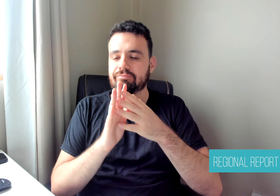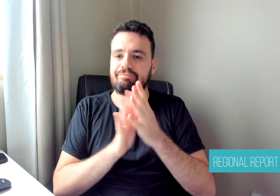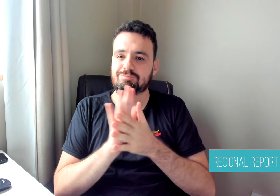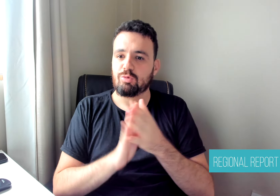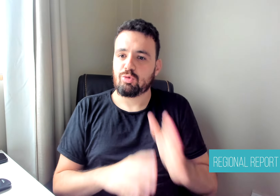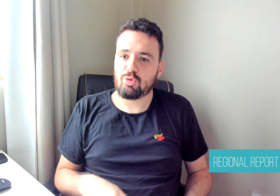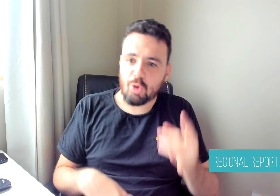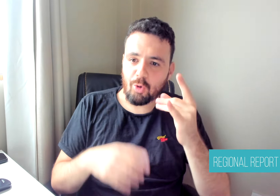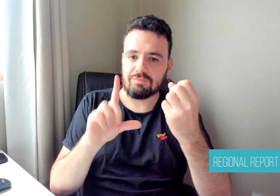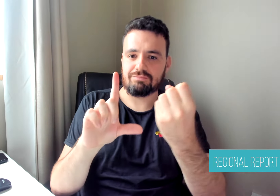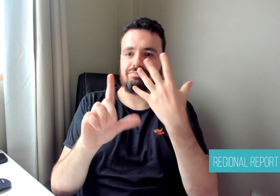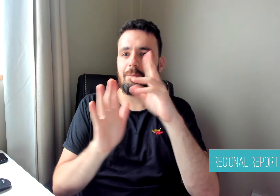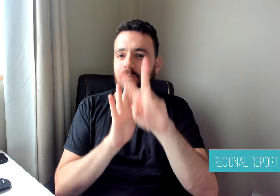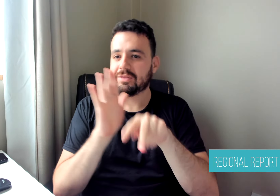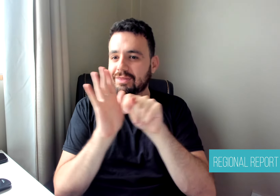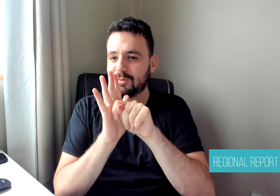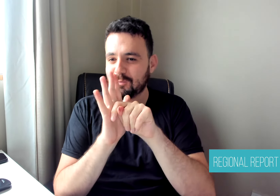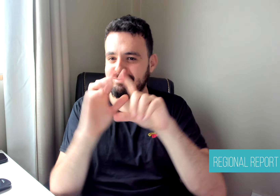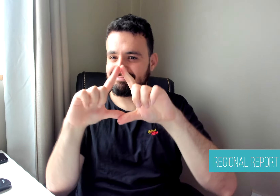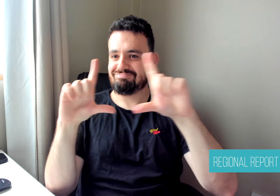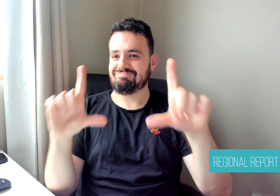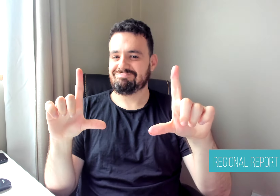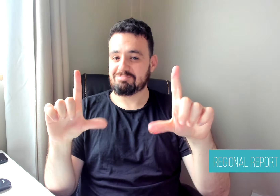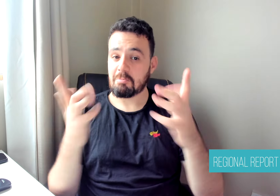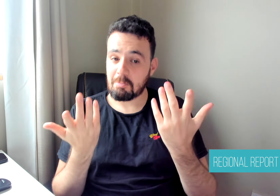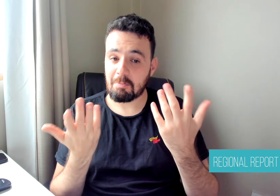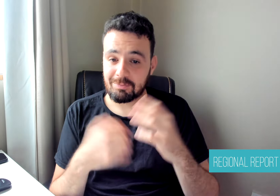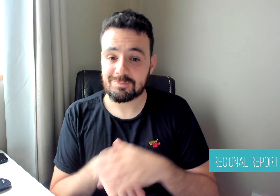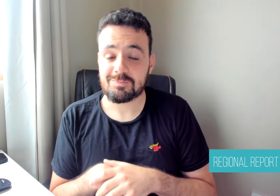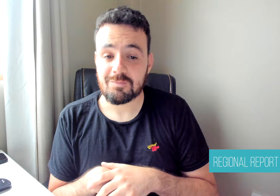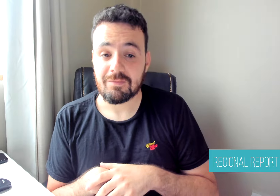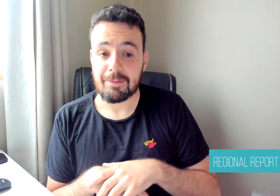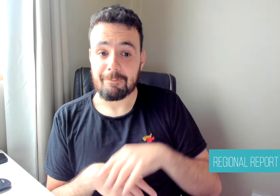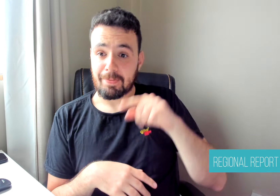in LSP and provides their version in Spanish, and it is